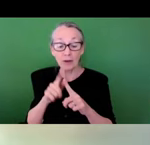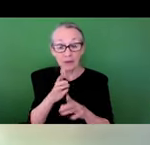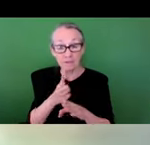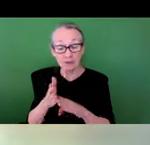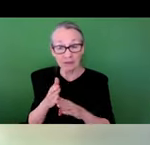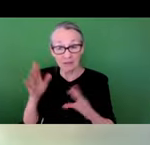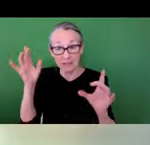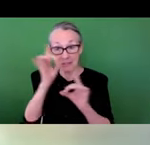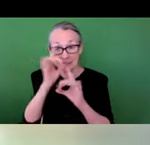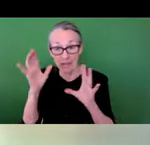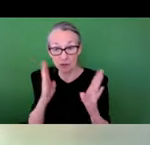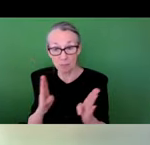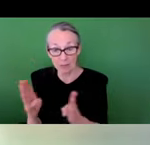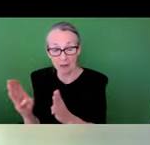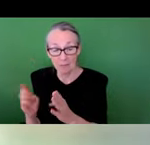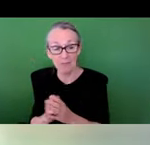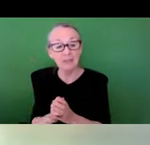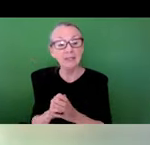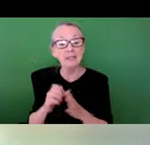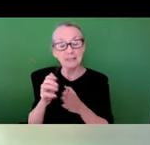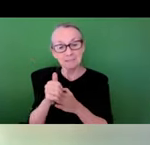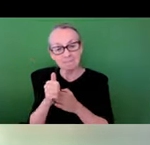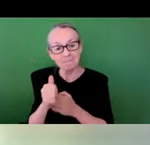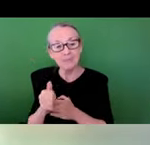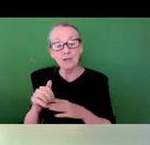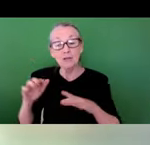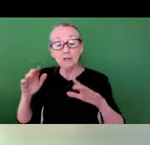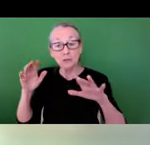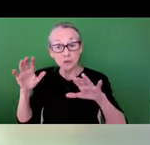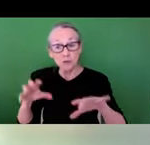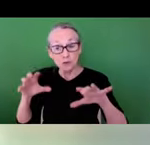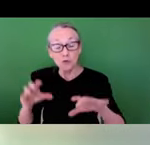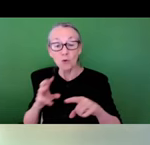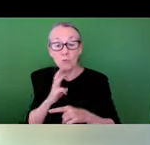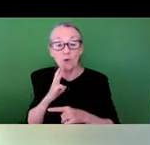Dr. Hendricks leads University of Maryland’s Stormwater Infrastructure Resilience and Justice Lab,